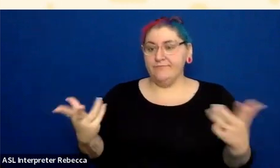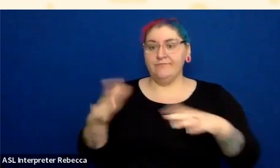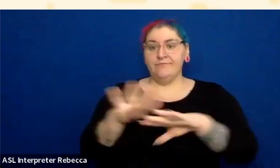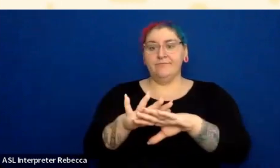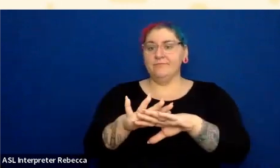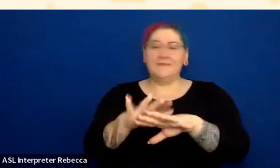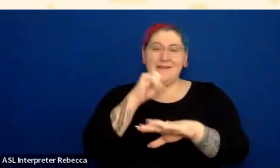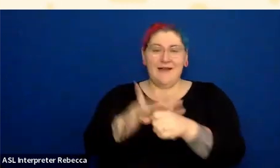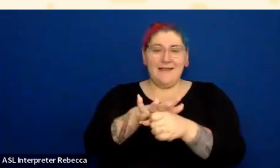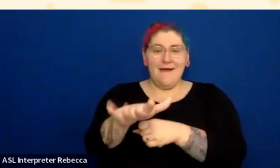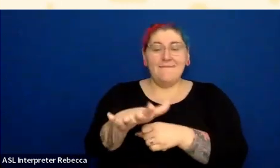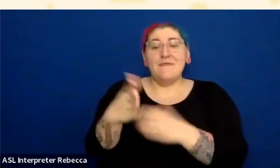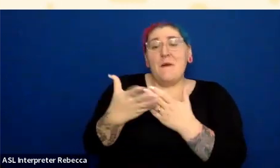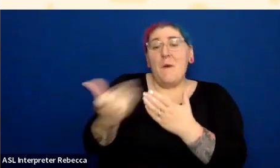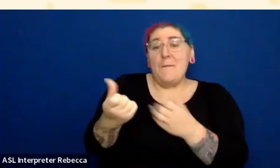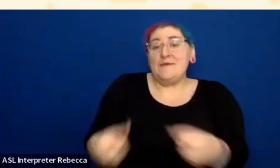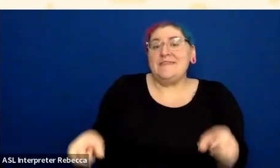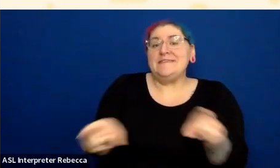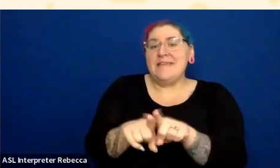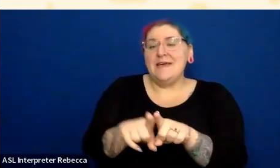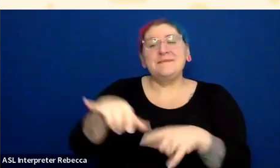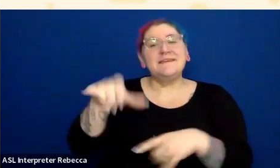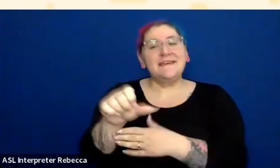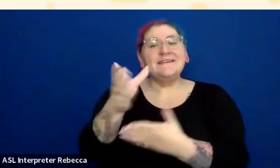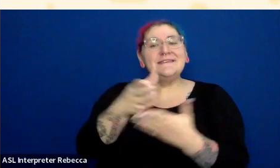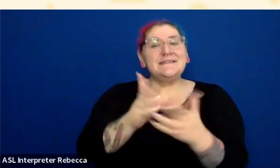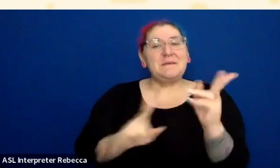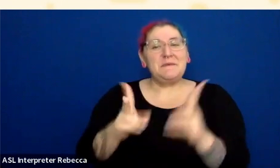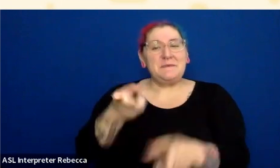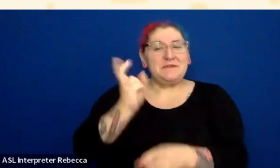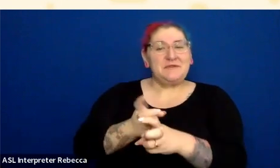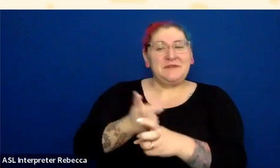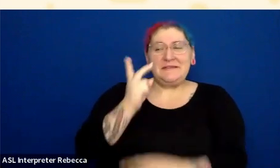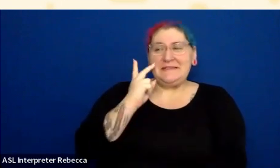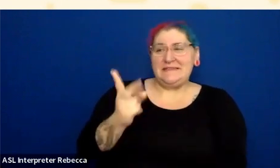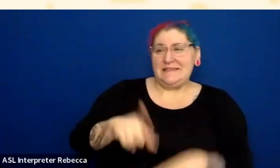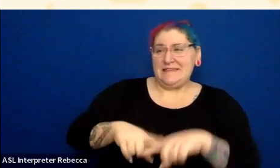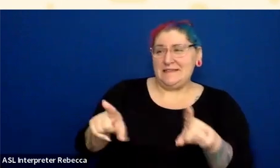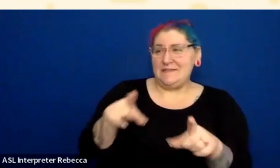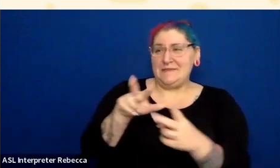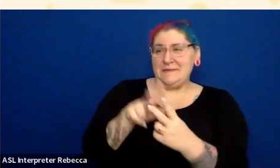Some people do have difficulty distinguishing gray and blue text. I've talked to a couple people who told me that